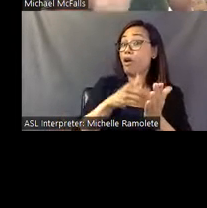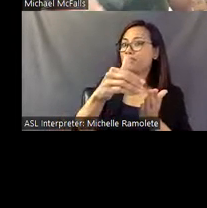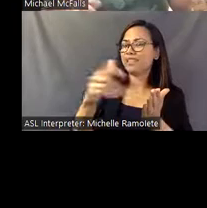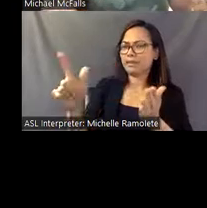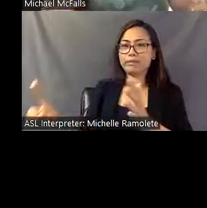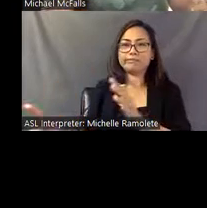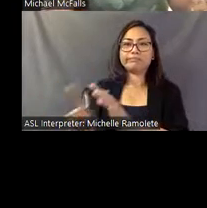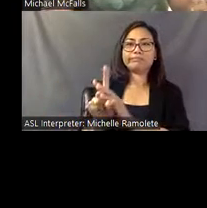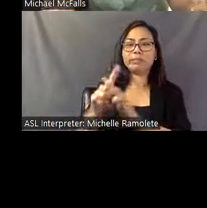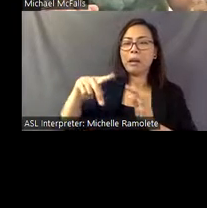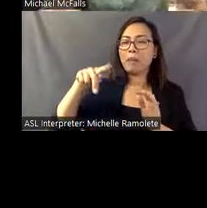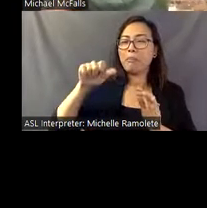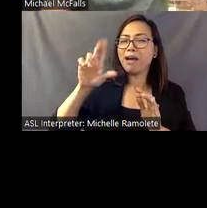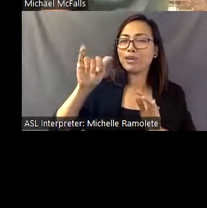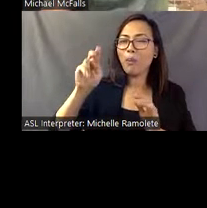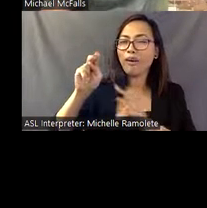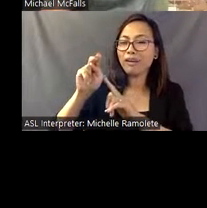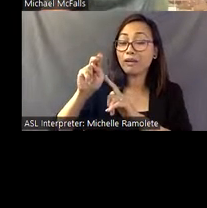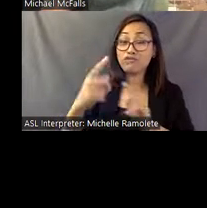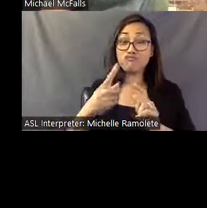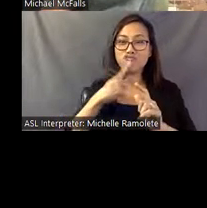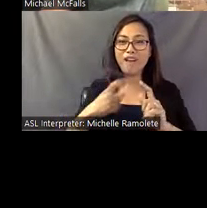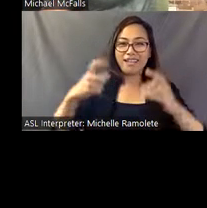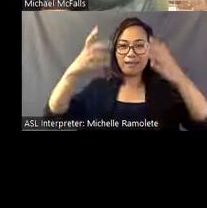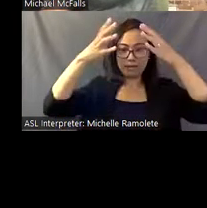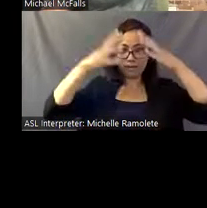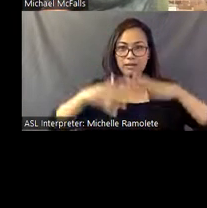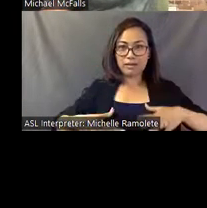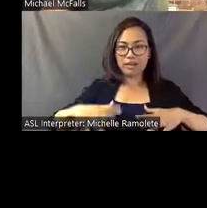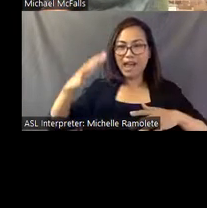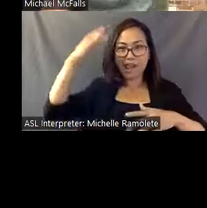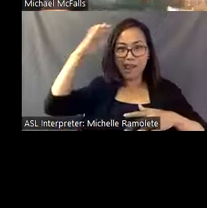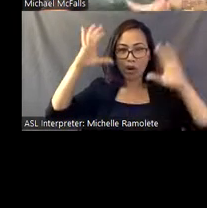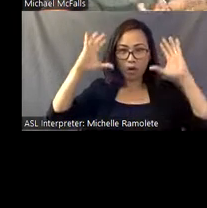as like these red beings with their hair pointing straight up into the air, and they would show